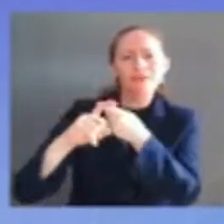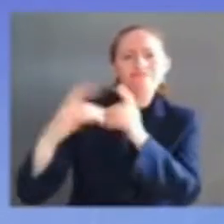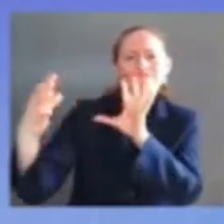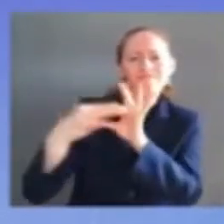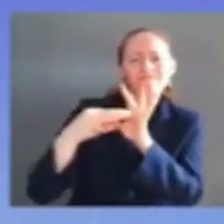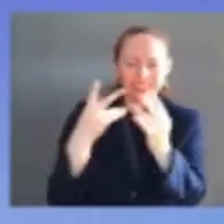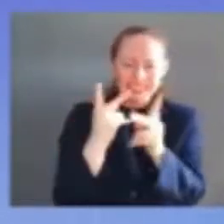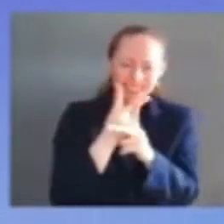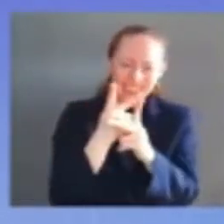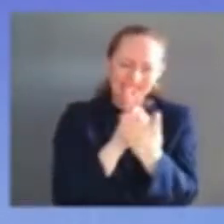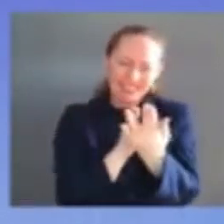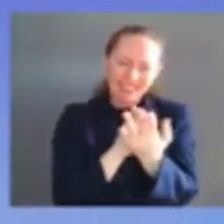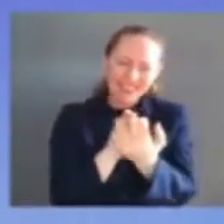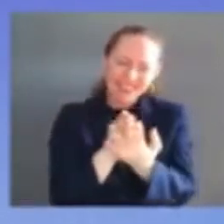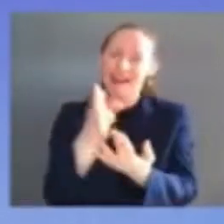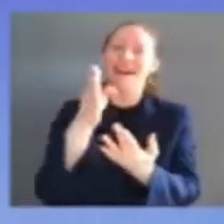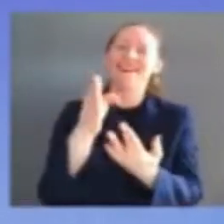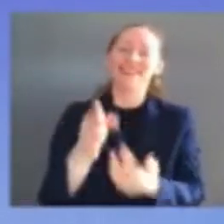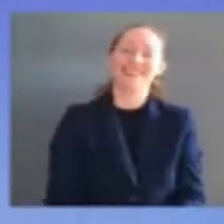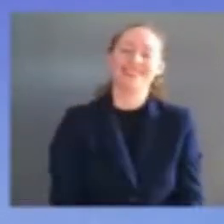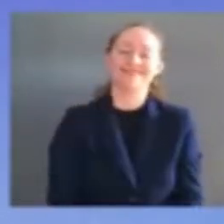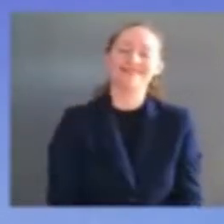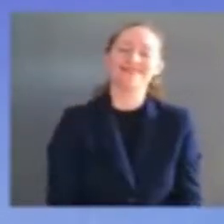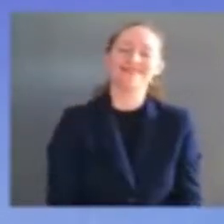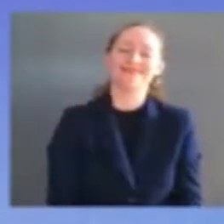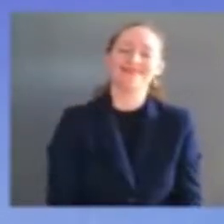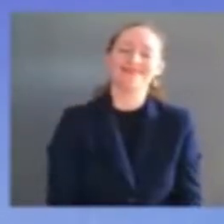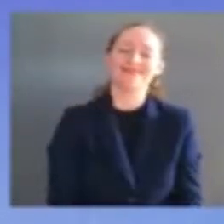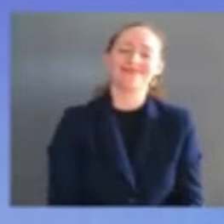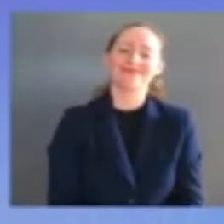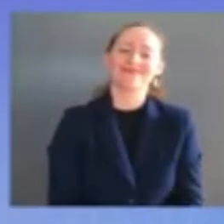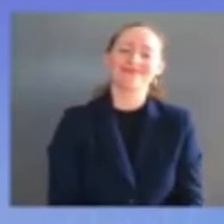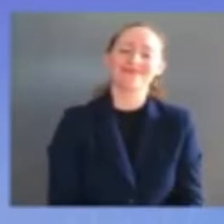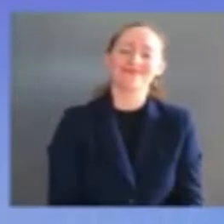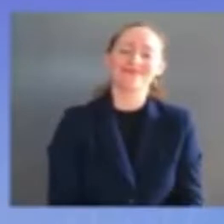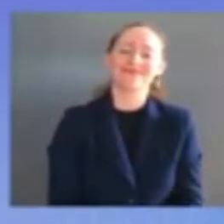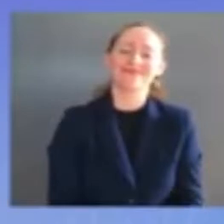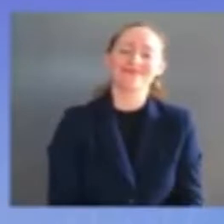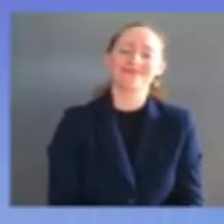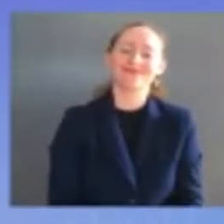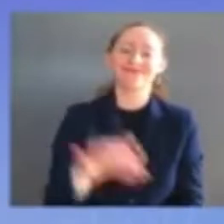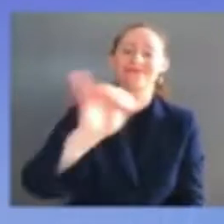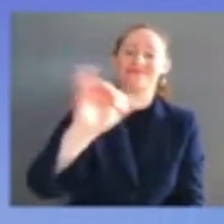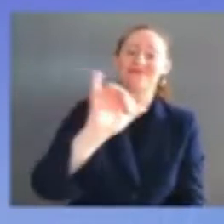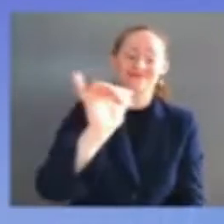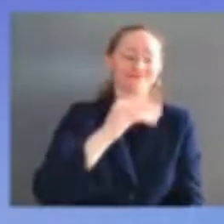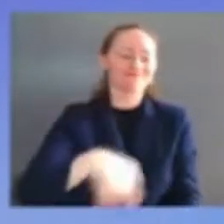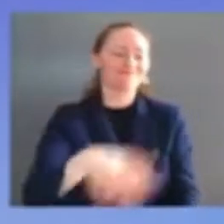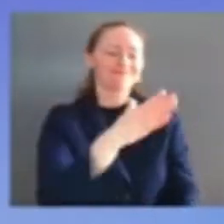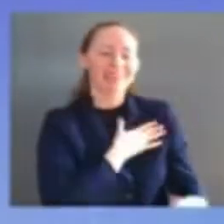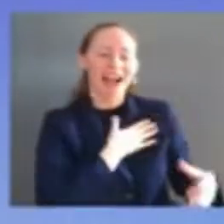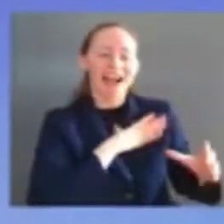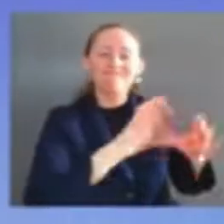my law clerks many of whom are here today who have carved out time and space to accompany me